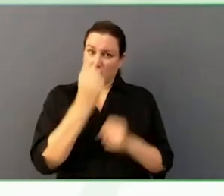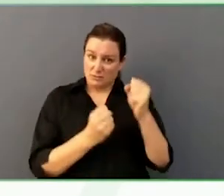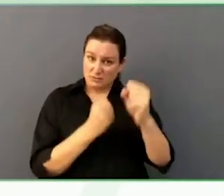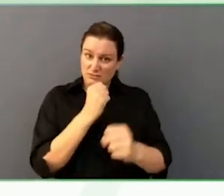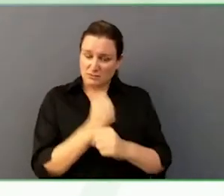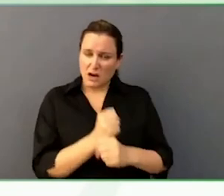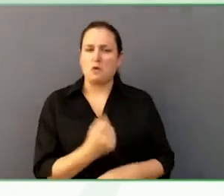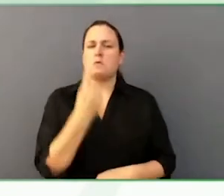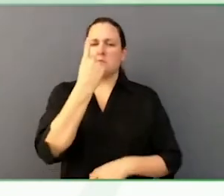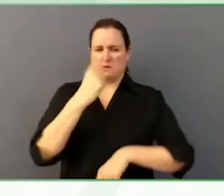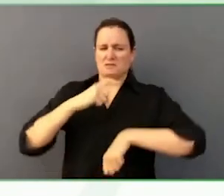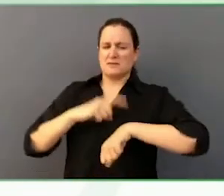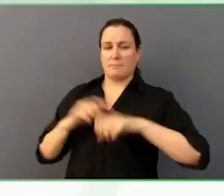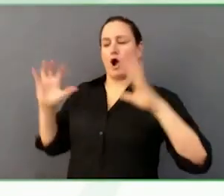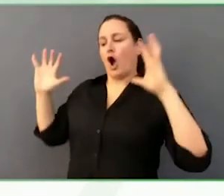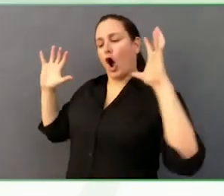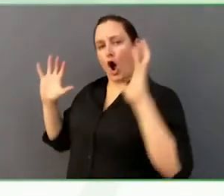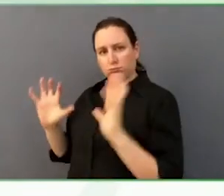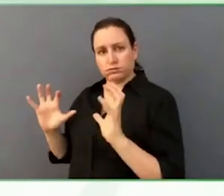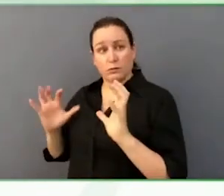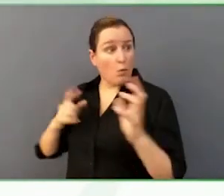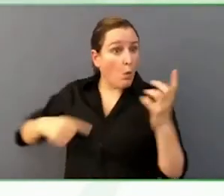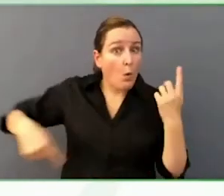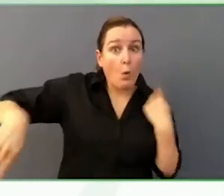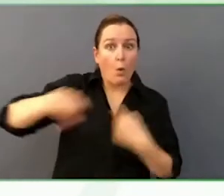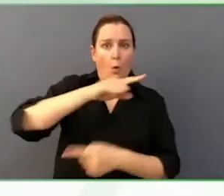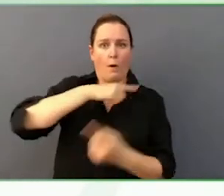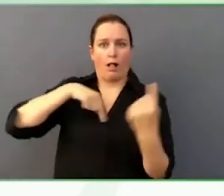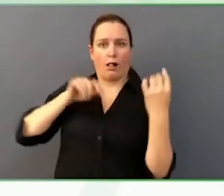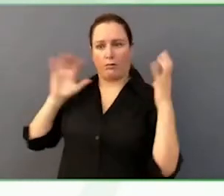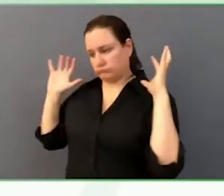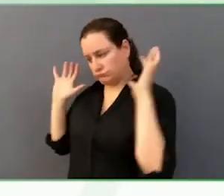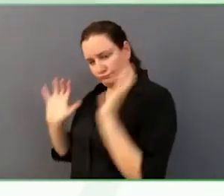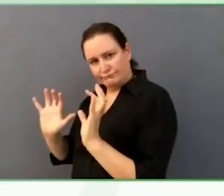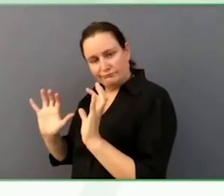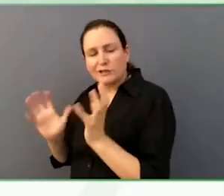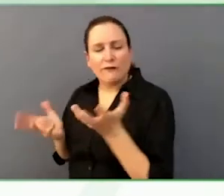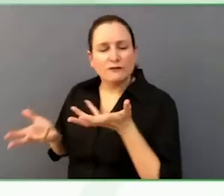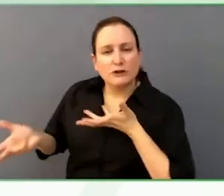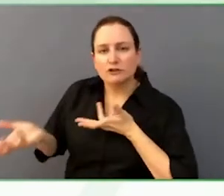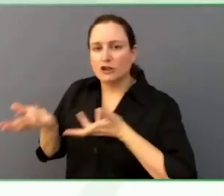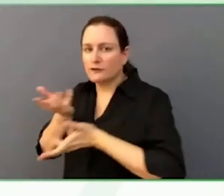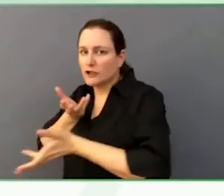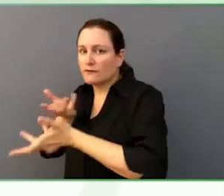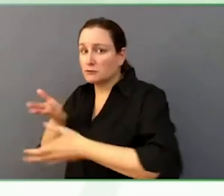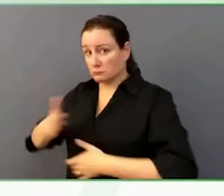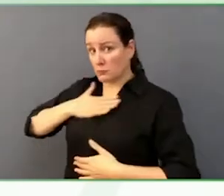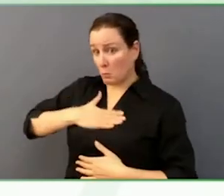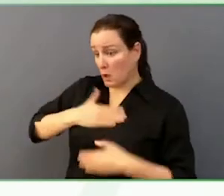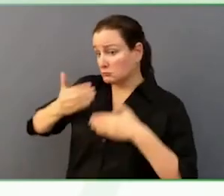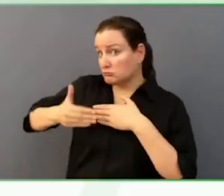in his care team, so anyone who works with him frequently, and then